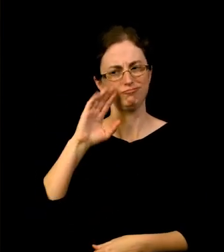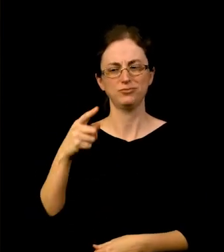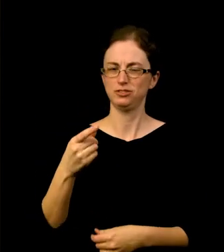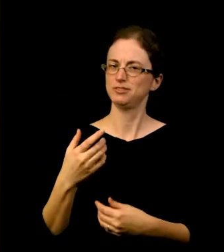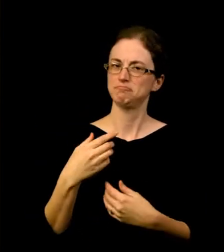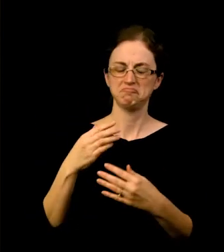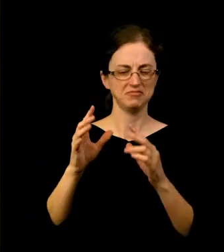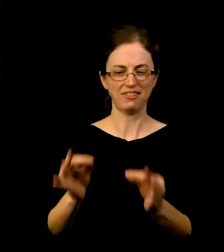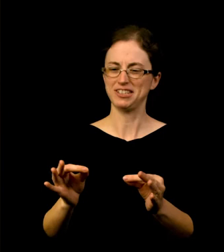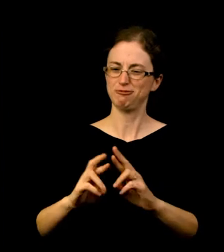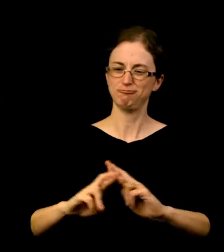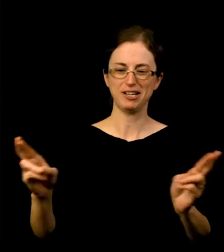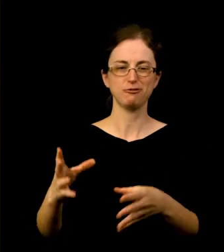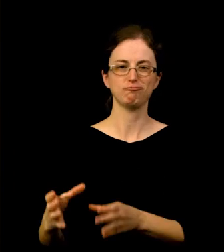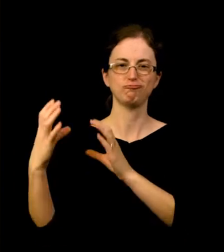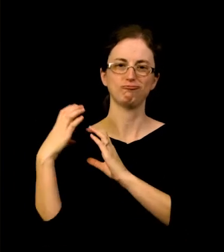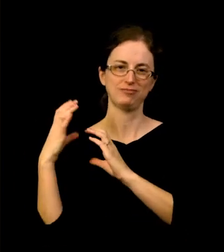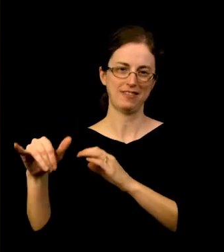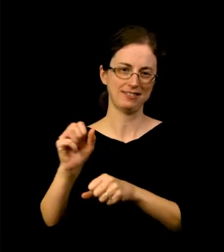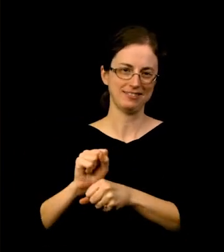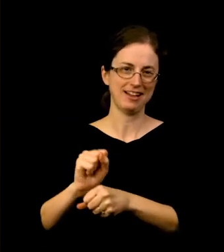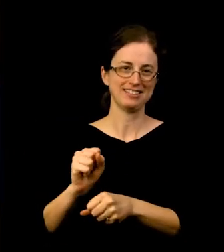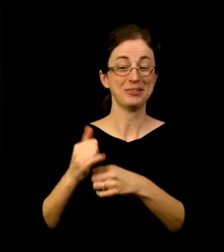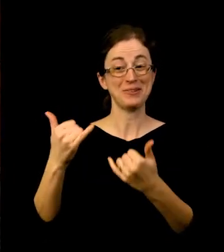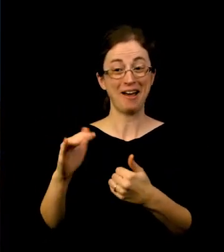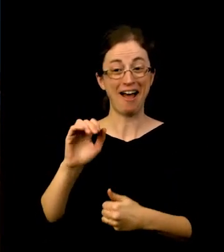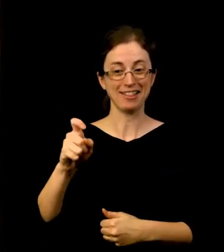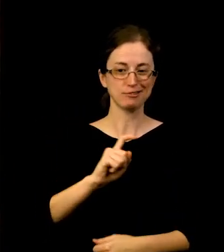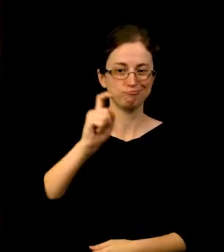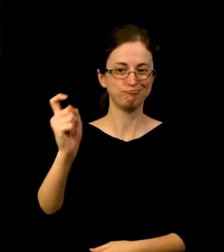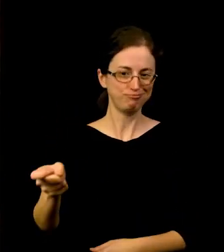So Alix, the gavel is now yours. Hello.